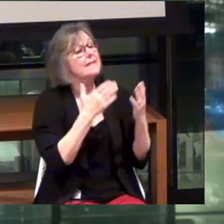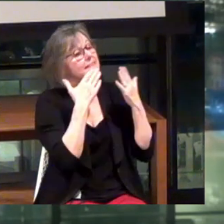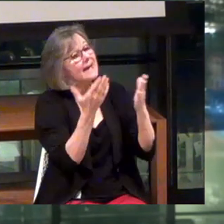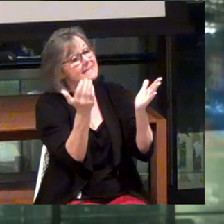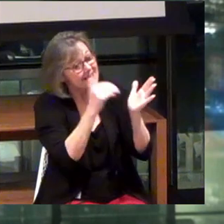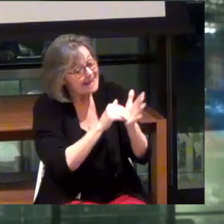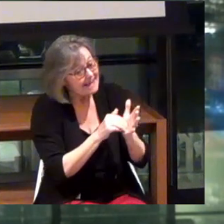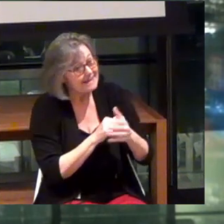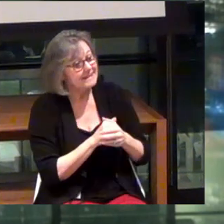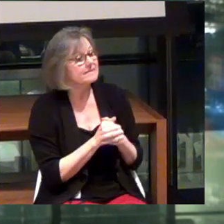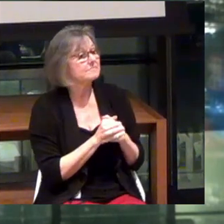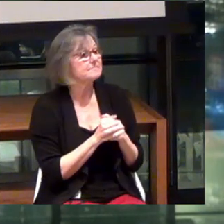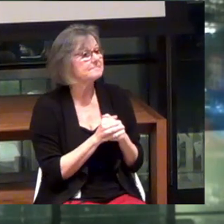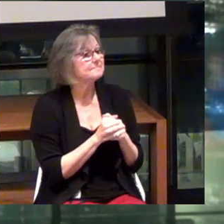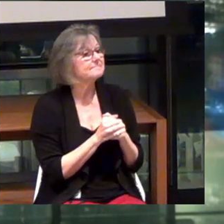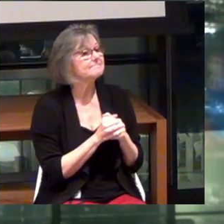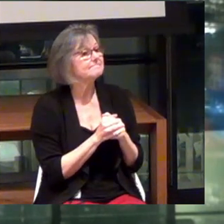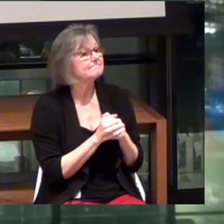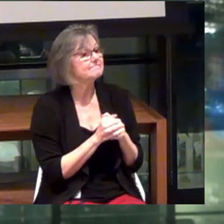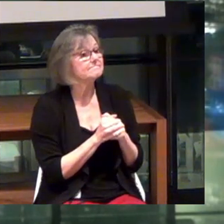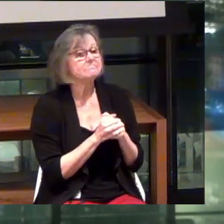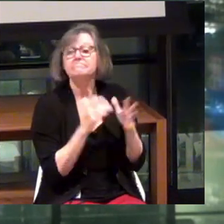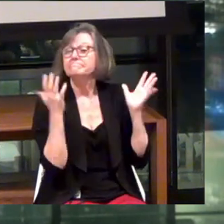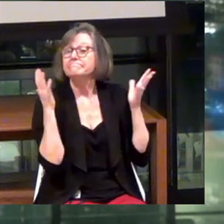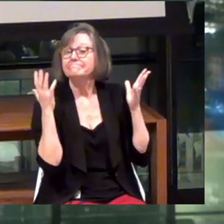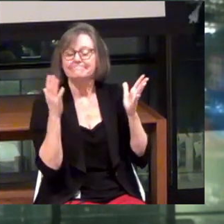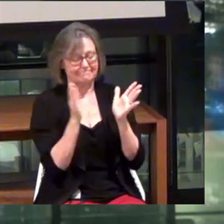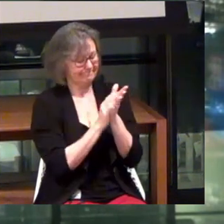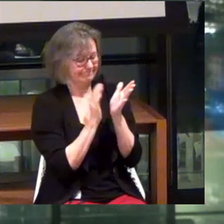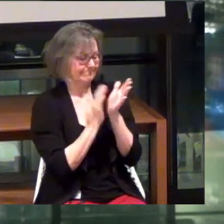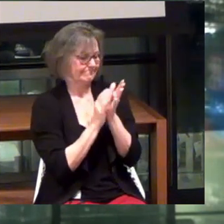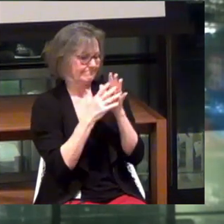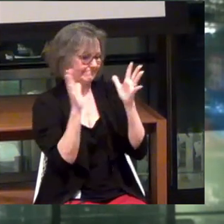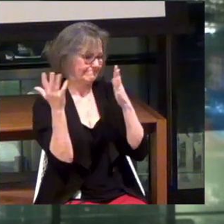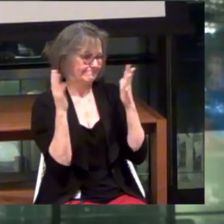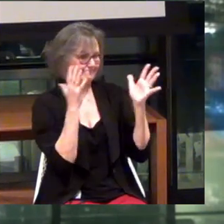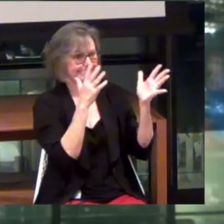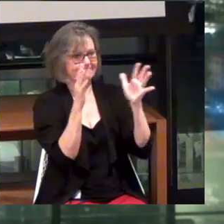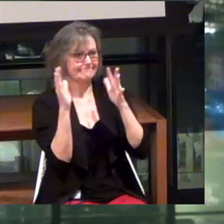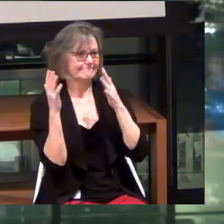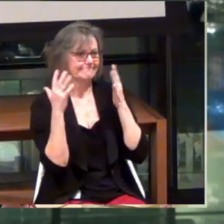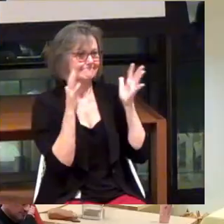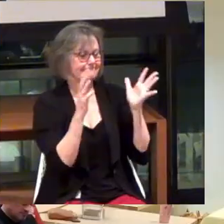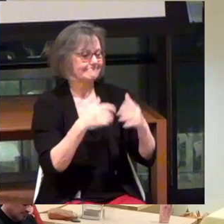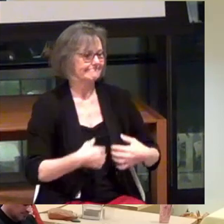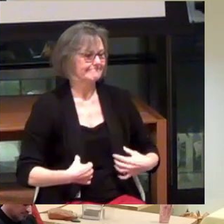And that's all I have. Yeah.